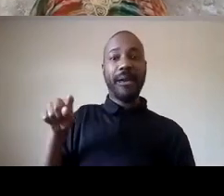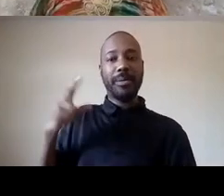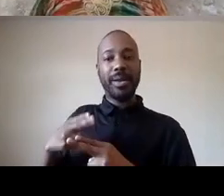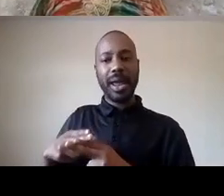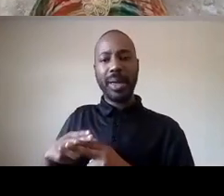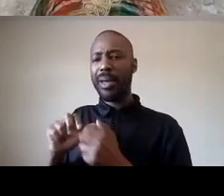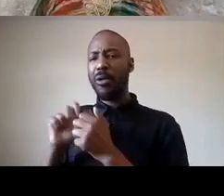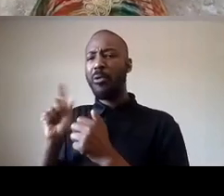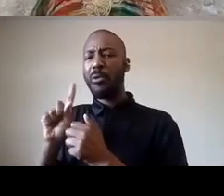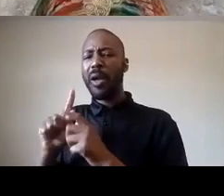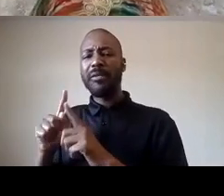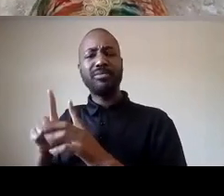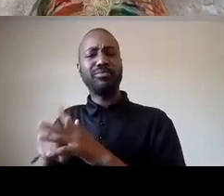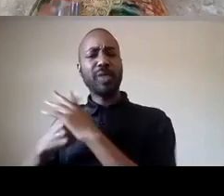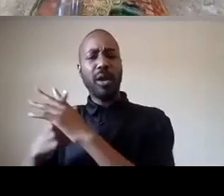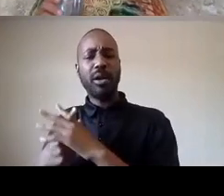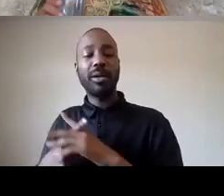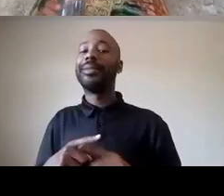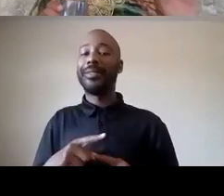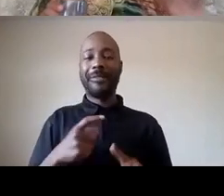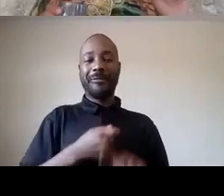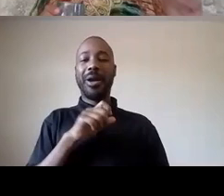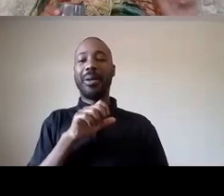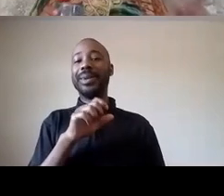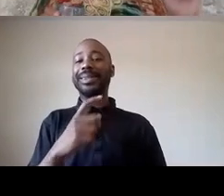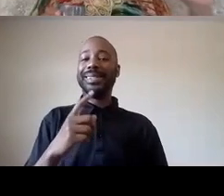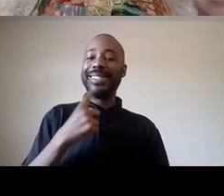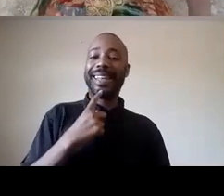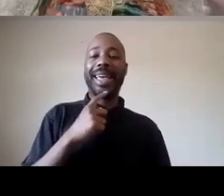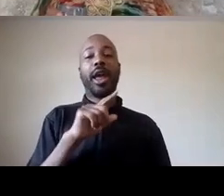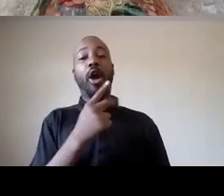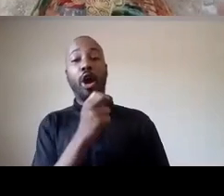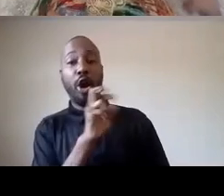black men being killed by police we have to remember that black women